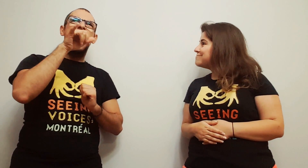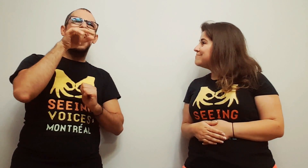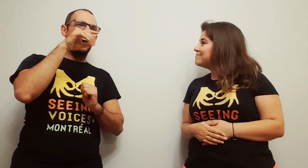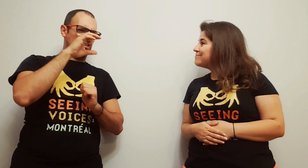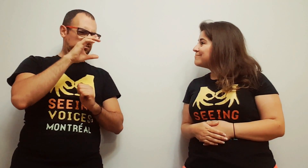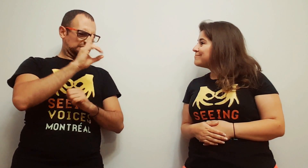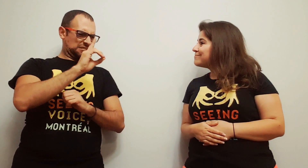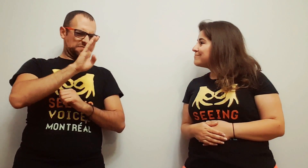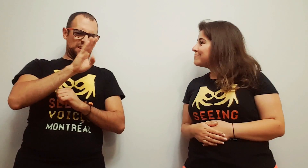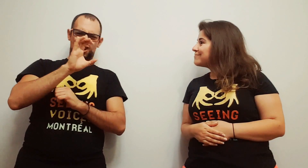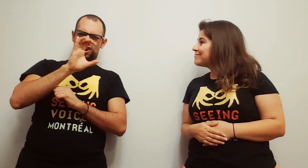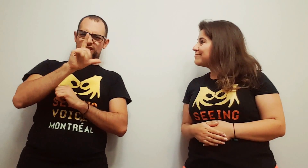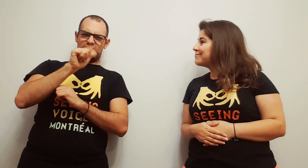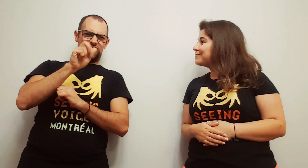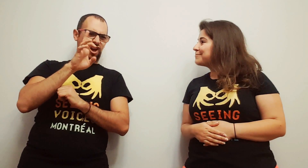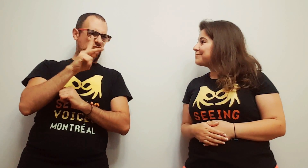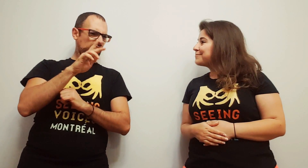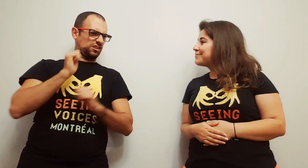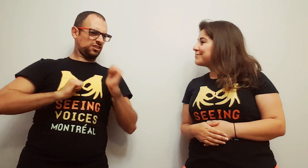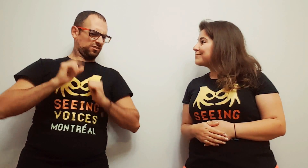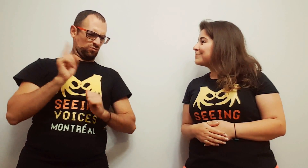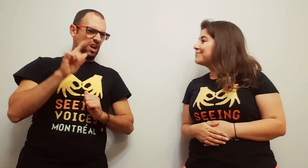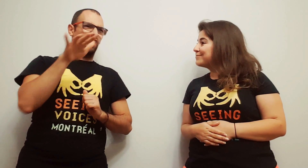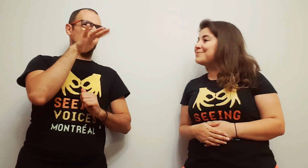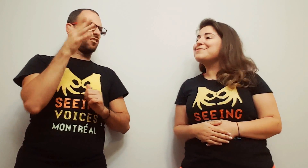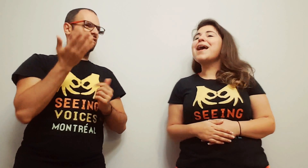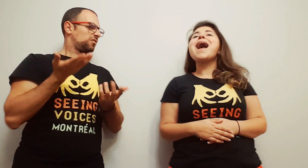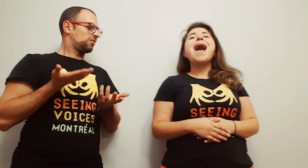Where is that exactly?